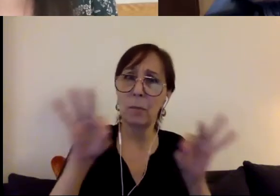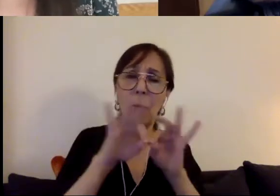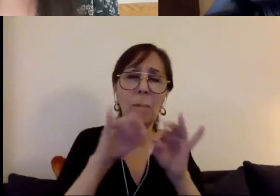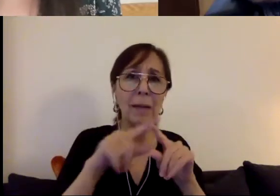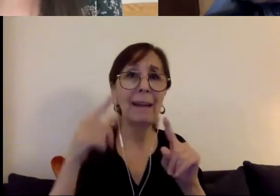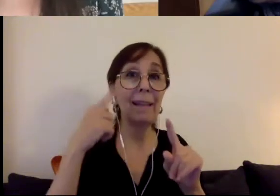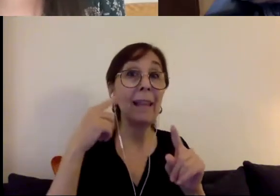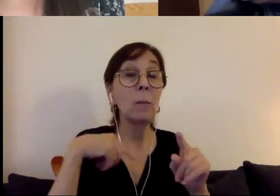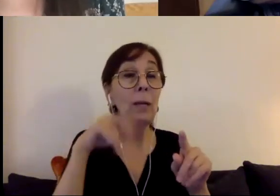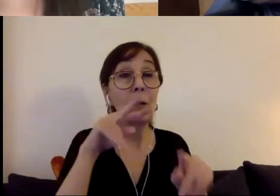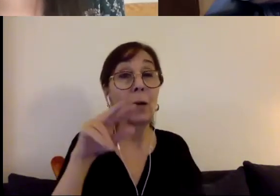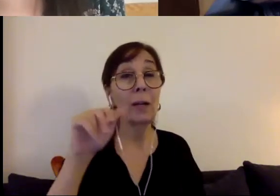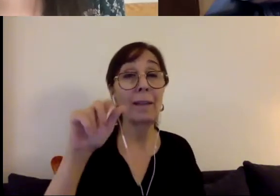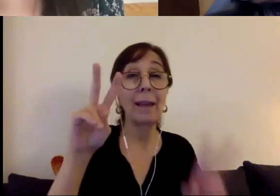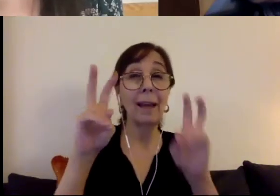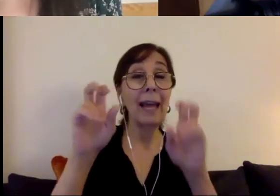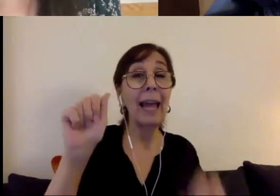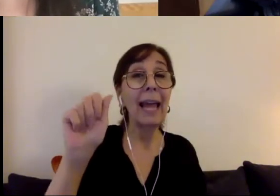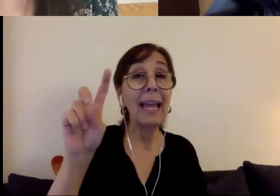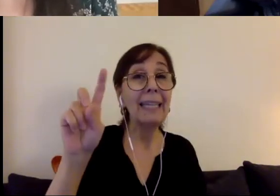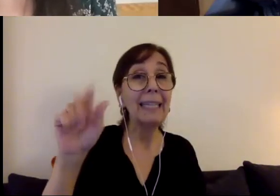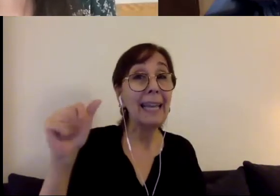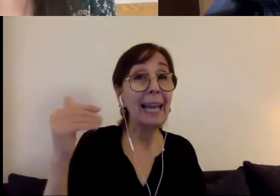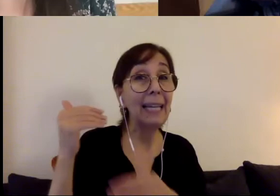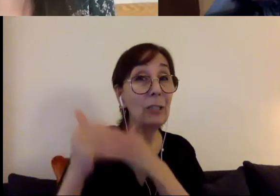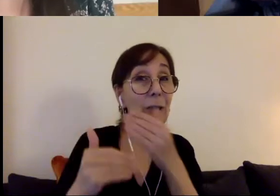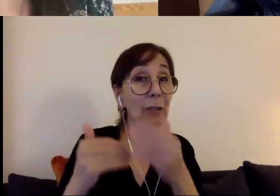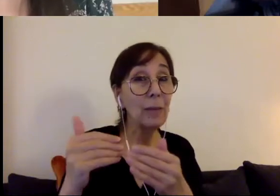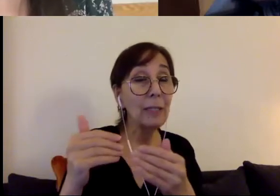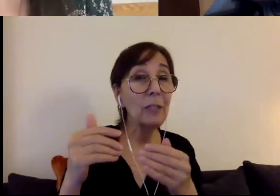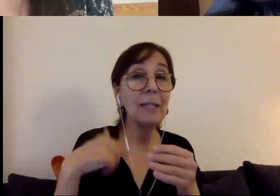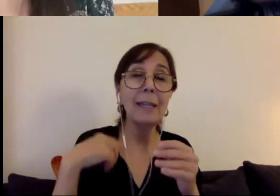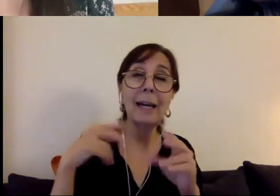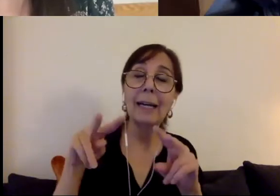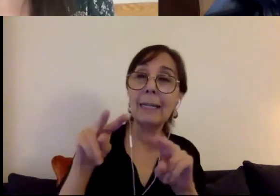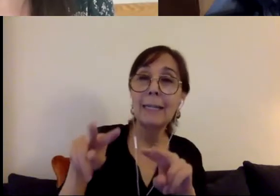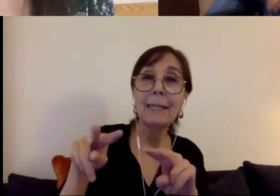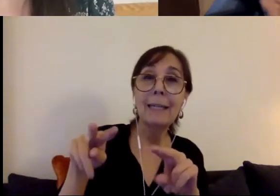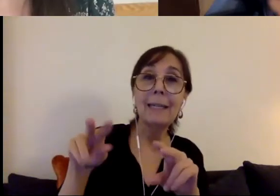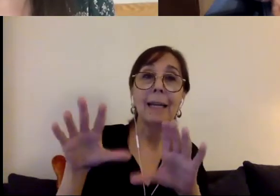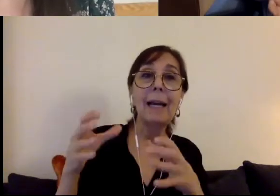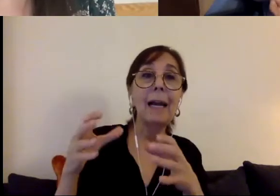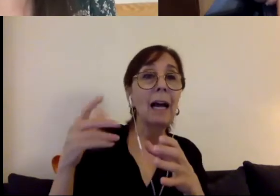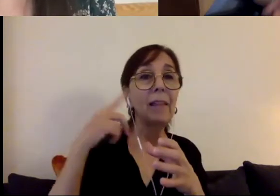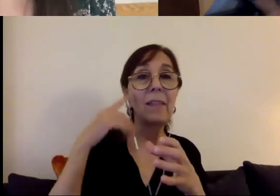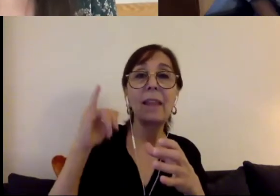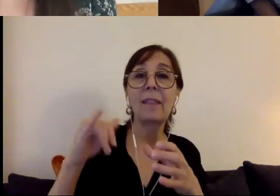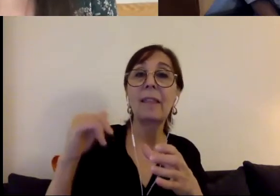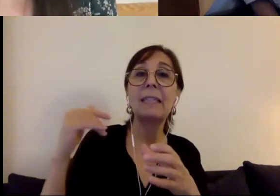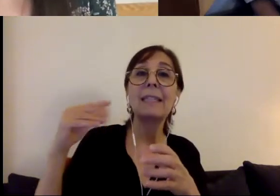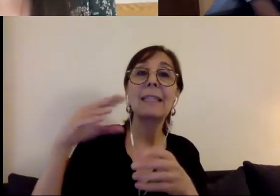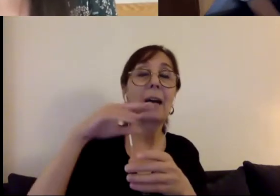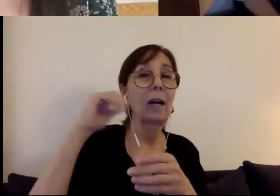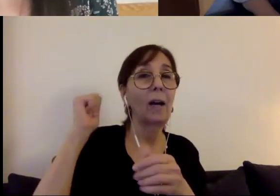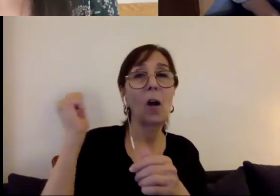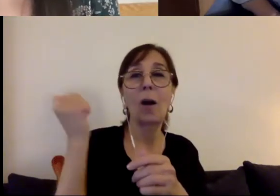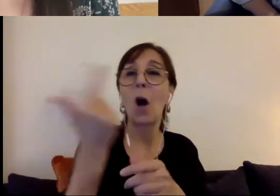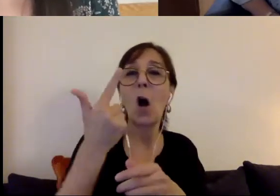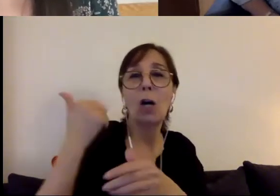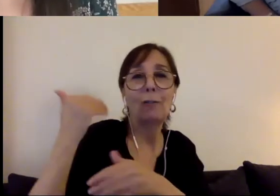generation, I would like to look at it as an intergenerational generation. Younger